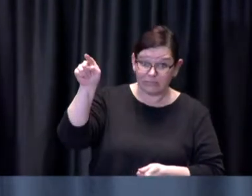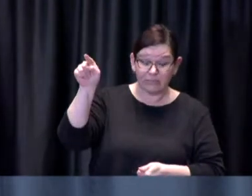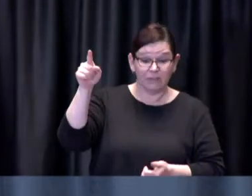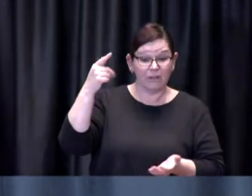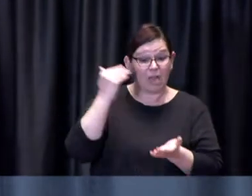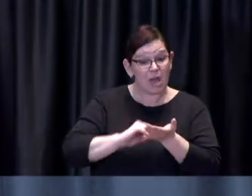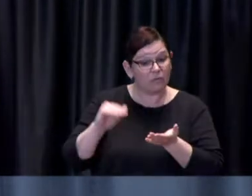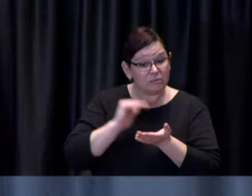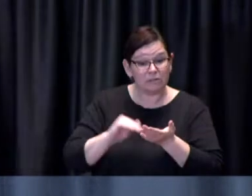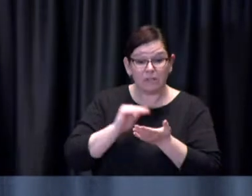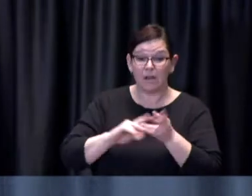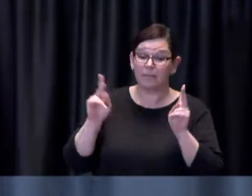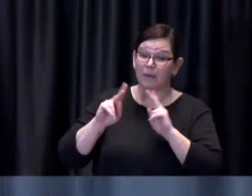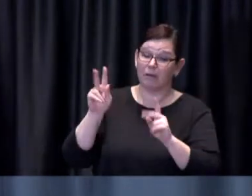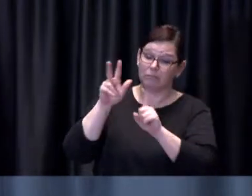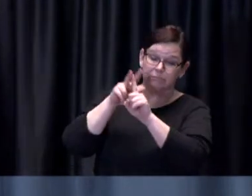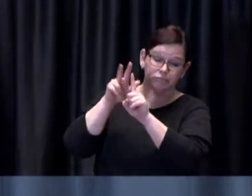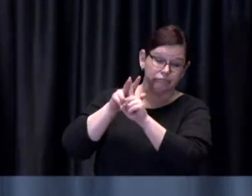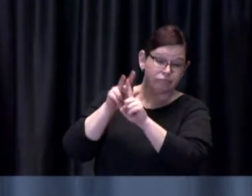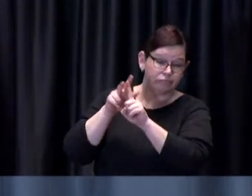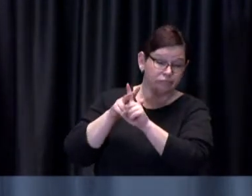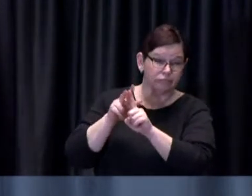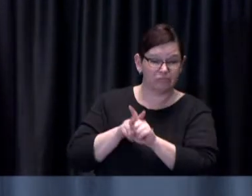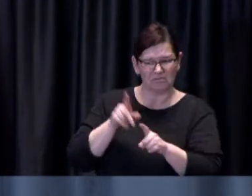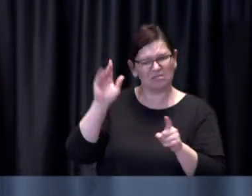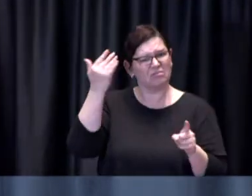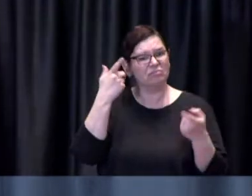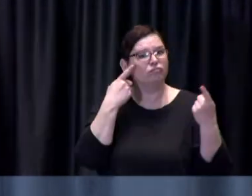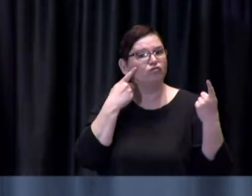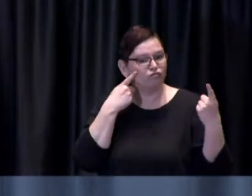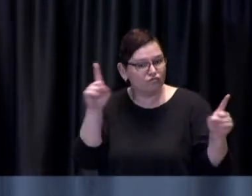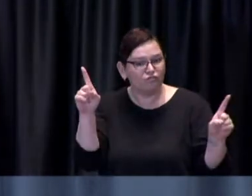able to successfully book their appointments online or through the provincial call centre